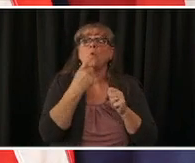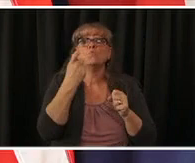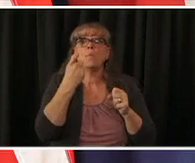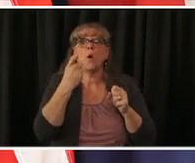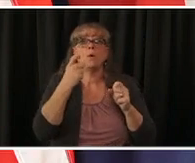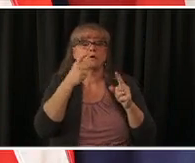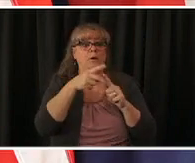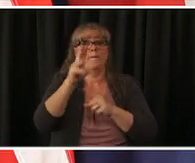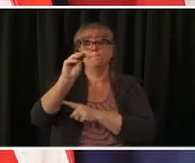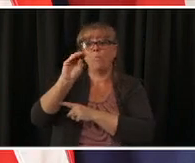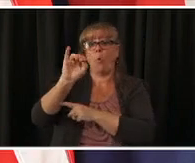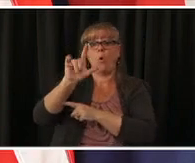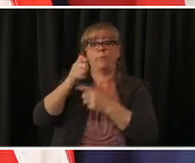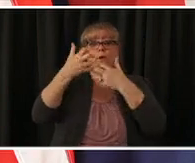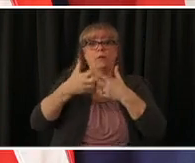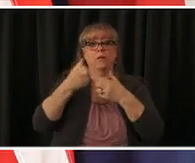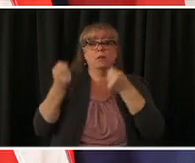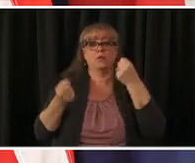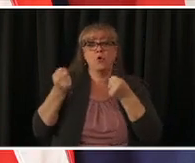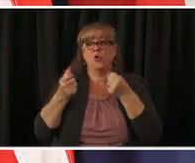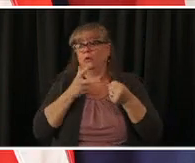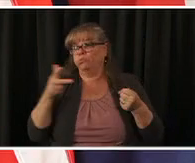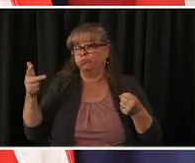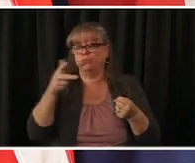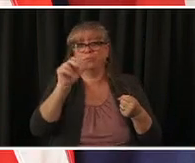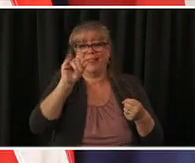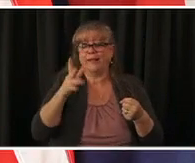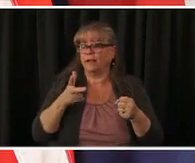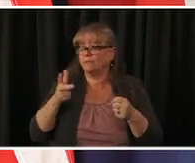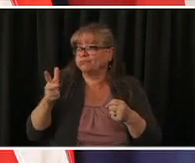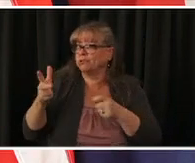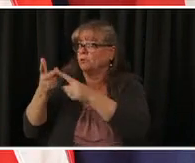let me give an update of where we are and why we're able to take this step today as you